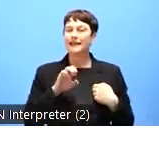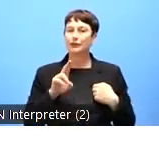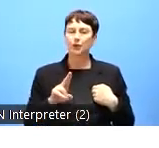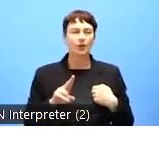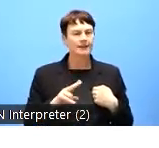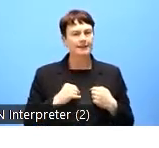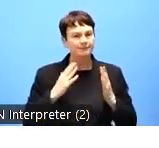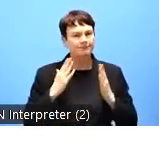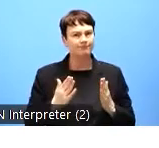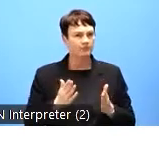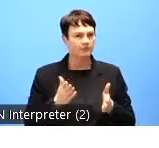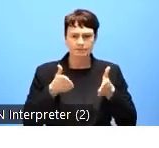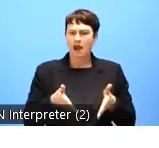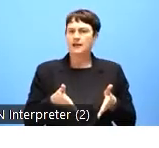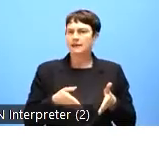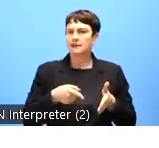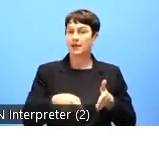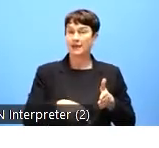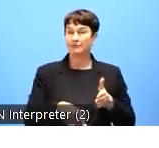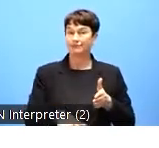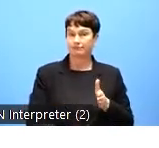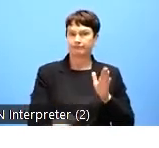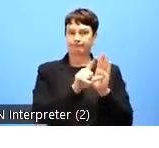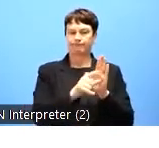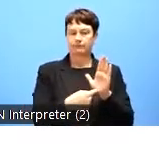Act, which will enter into effective force in 2025.